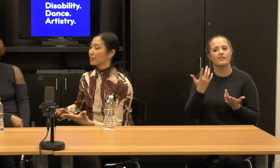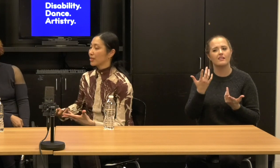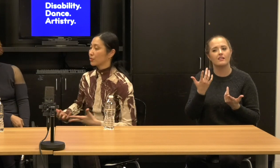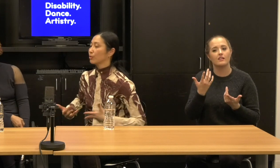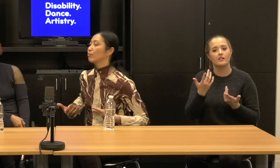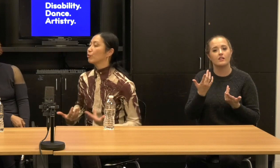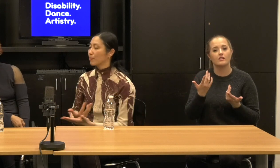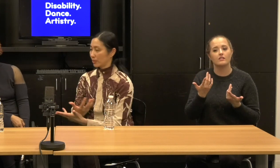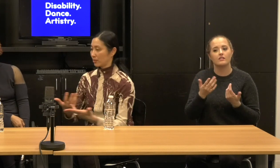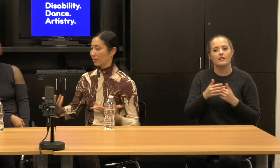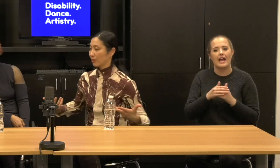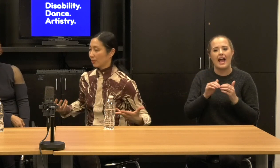access to movement?